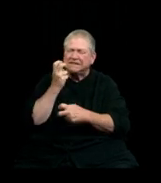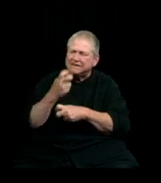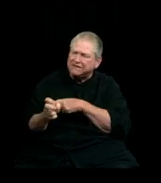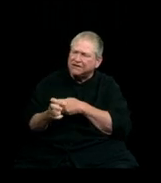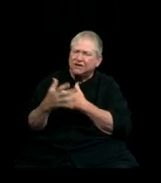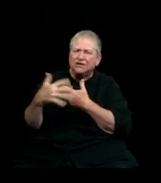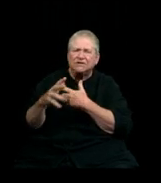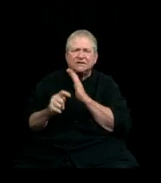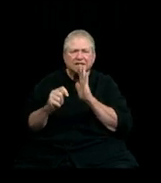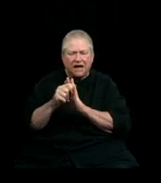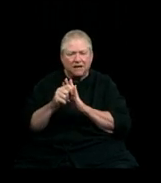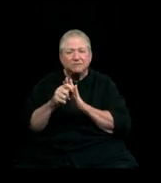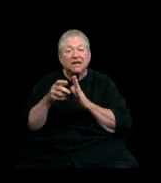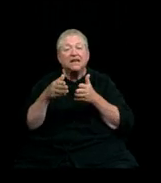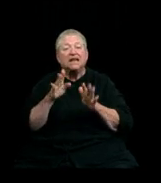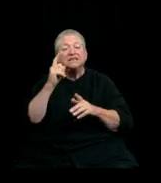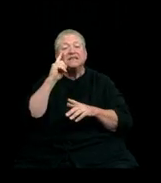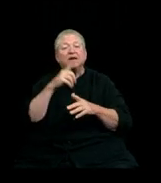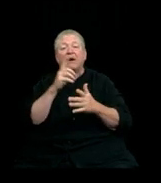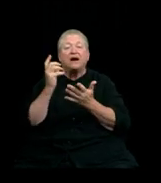let's also consider the opportunities that lie ahead,